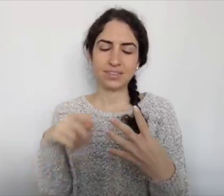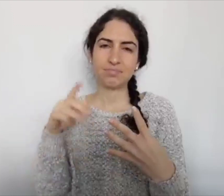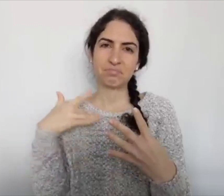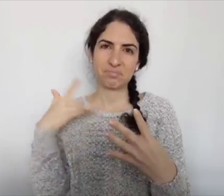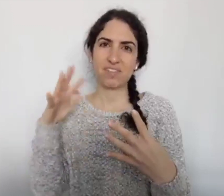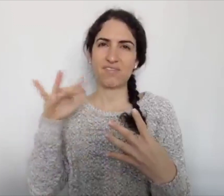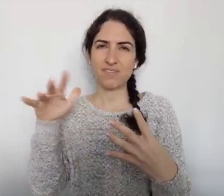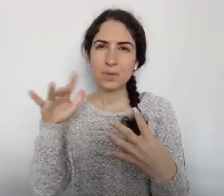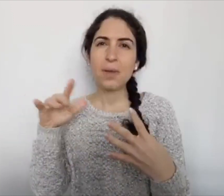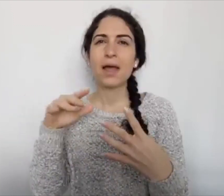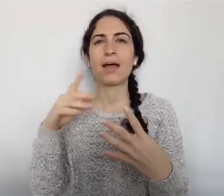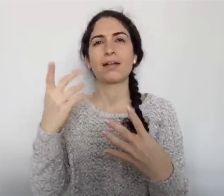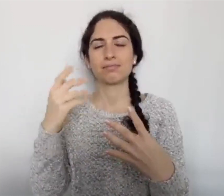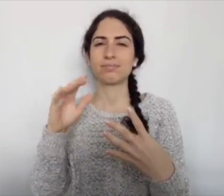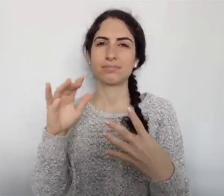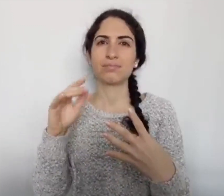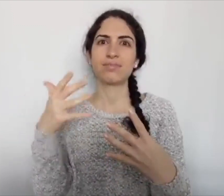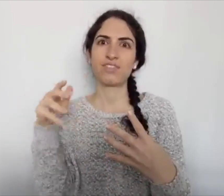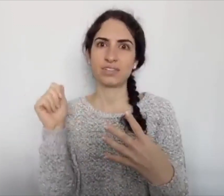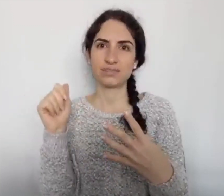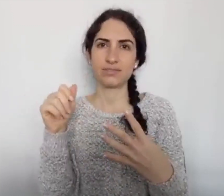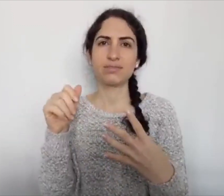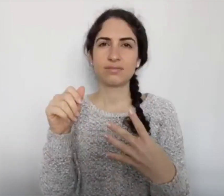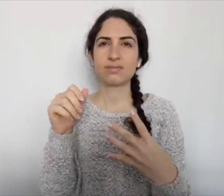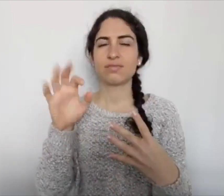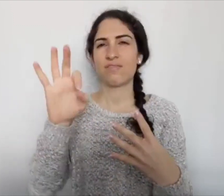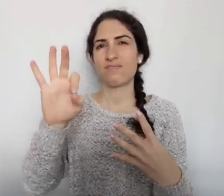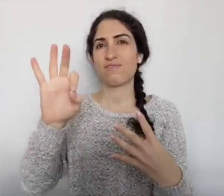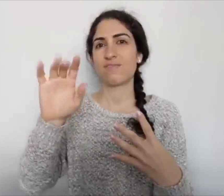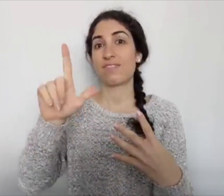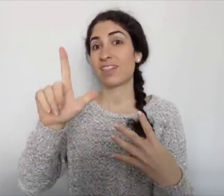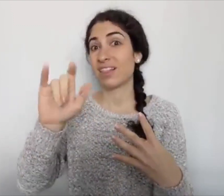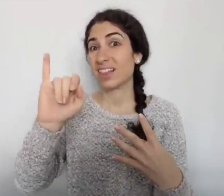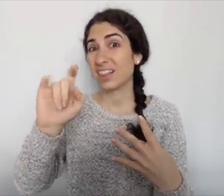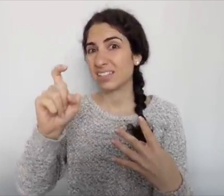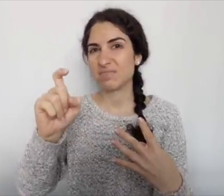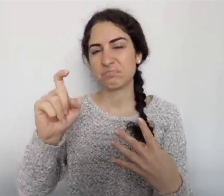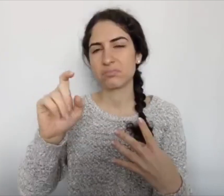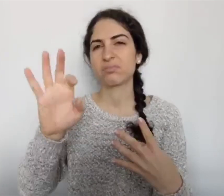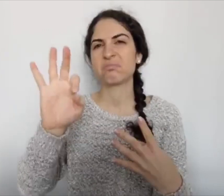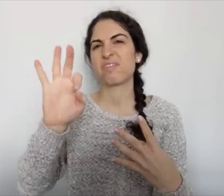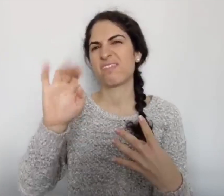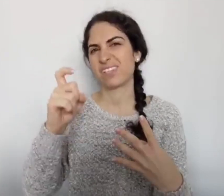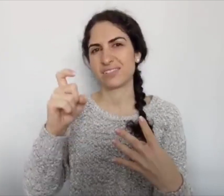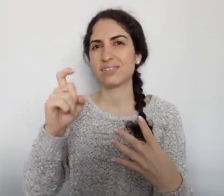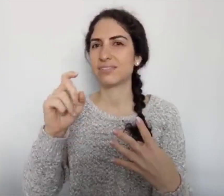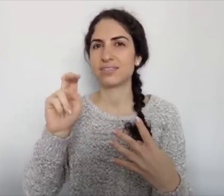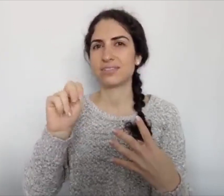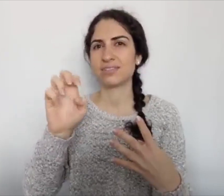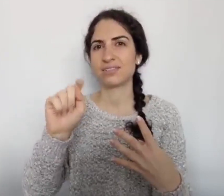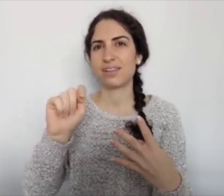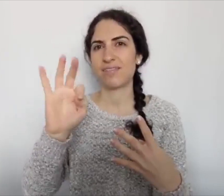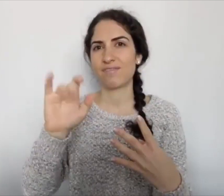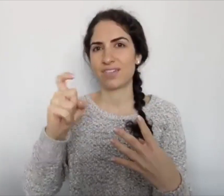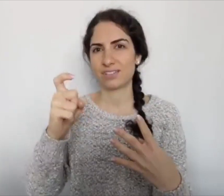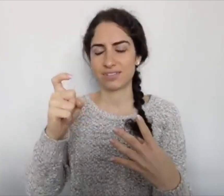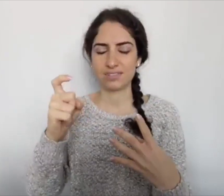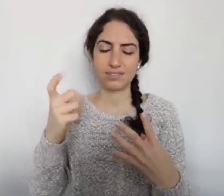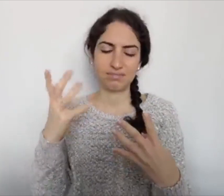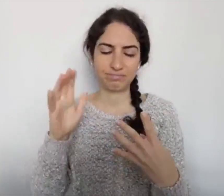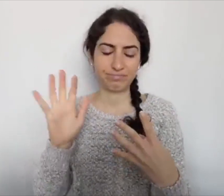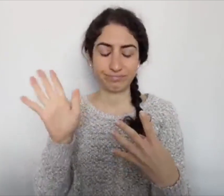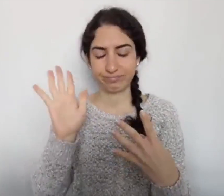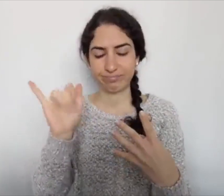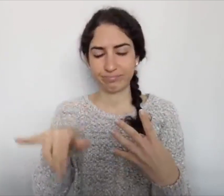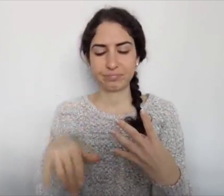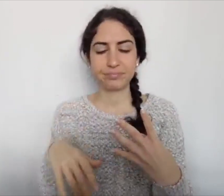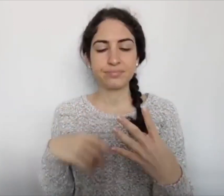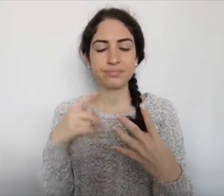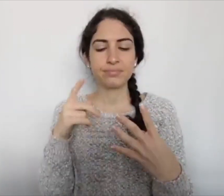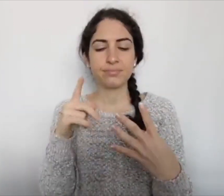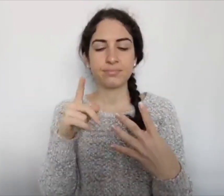You tend to fingerspell it quickly, so "FLIX" more like F-X at the end. NETFLIX.